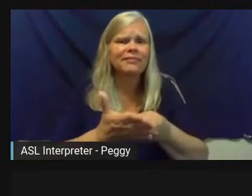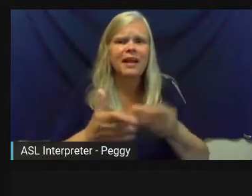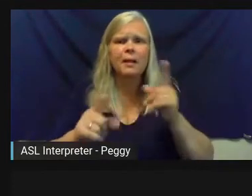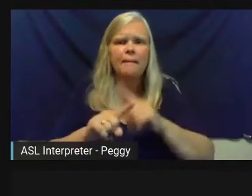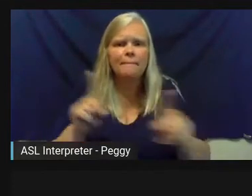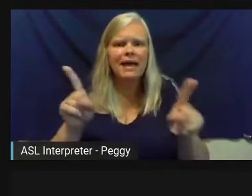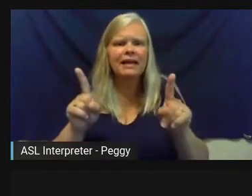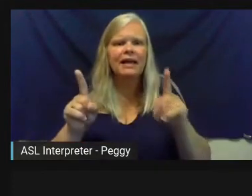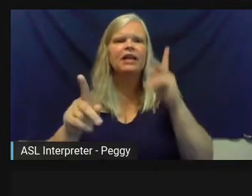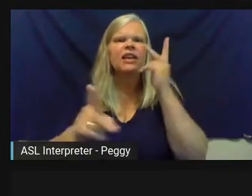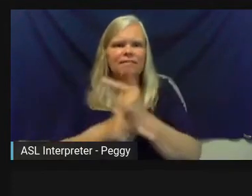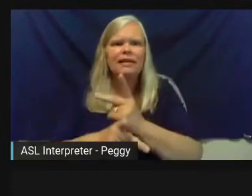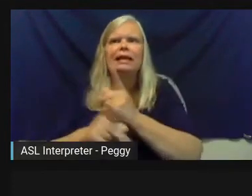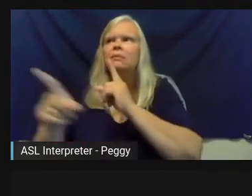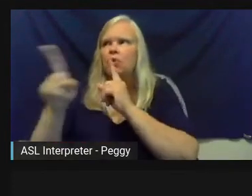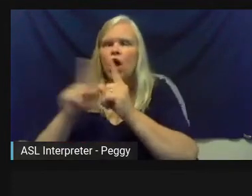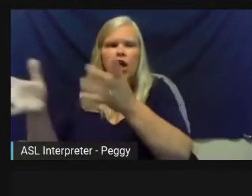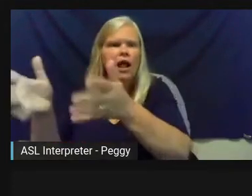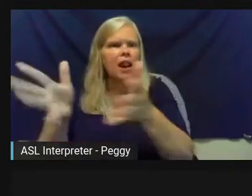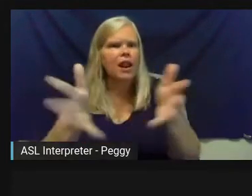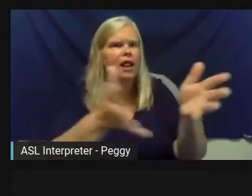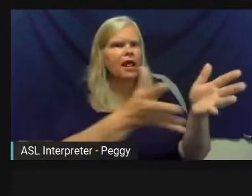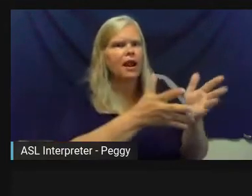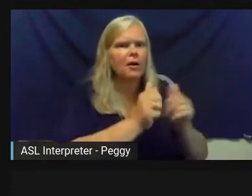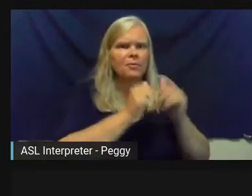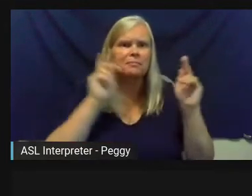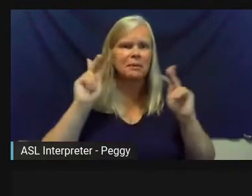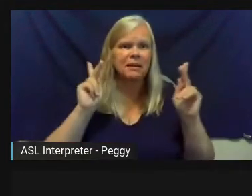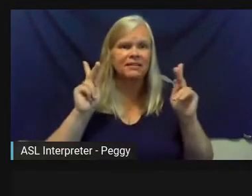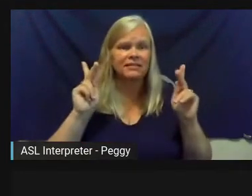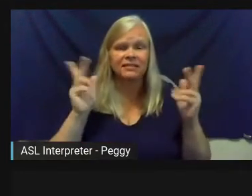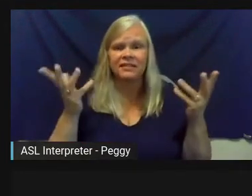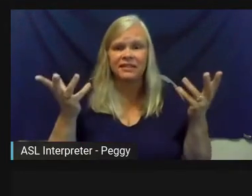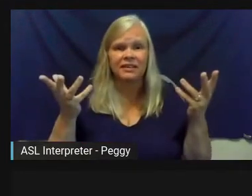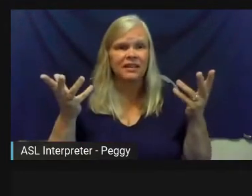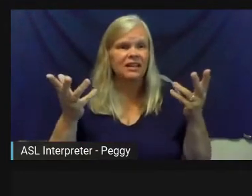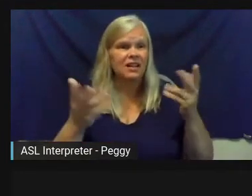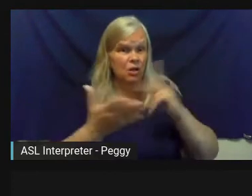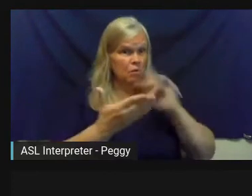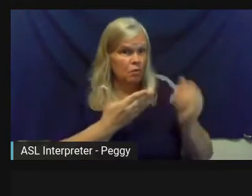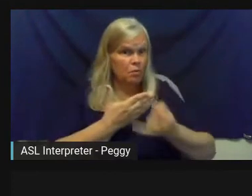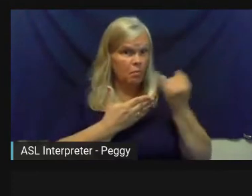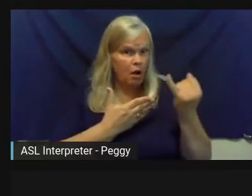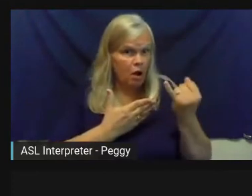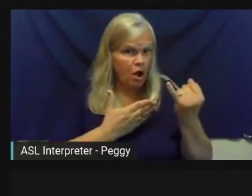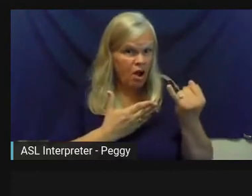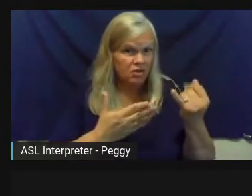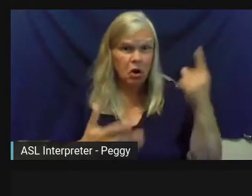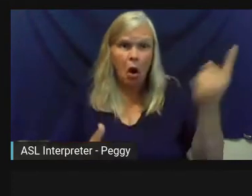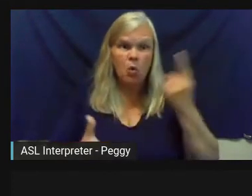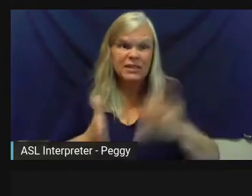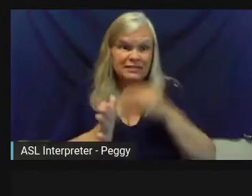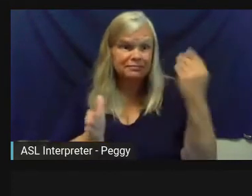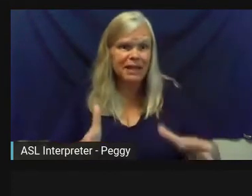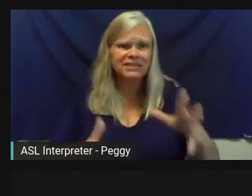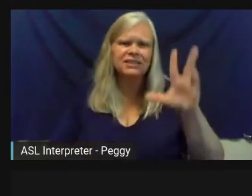It's just continuing-- just keep talking to people and figure it out. And these projects are not always as expensive as you